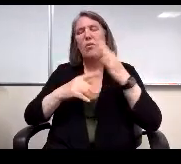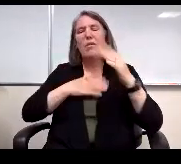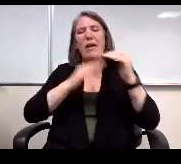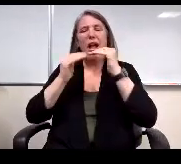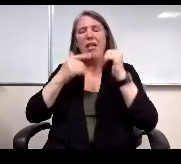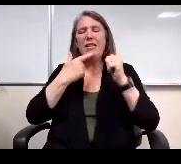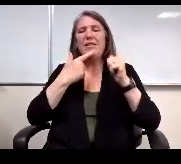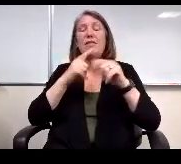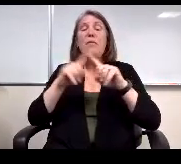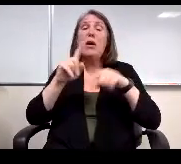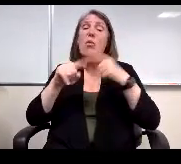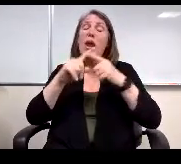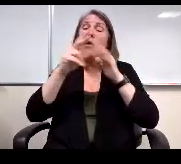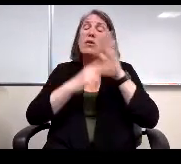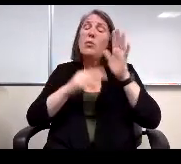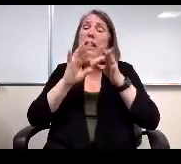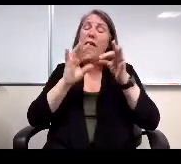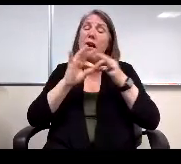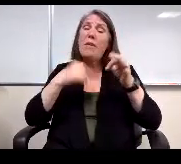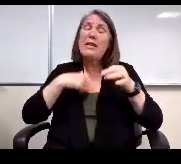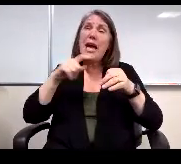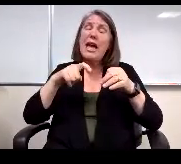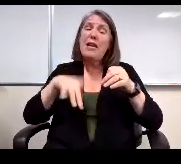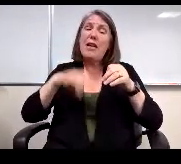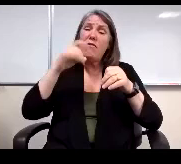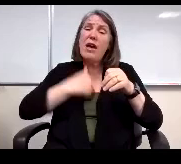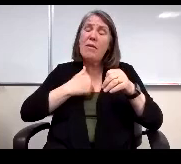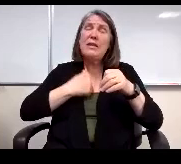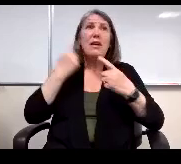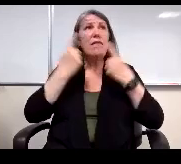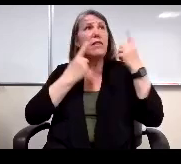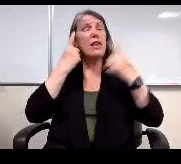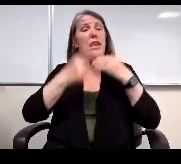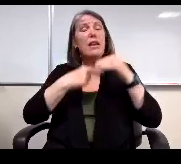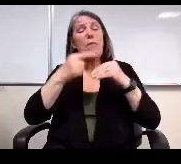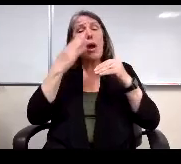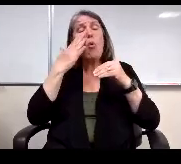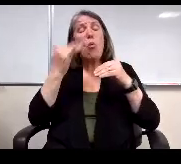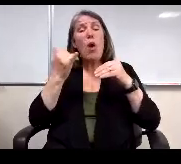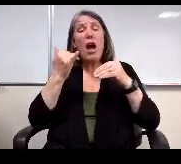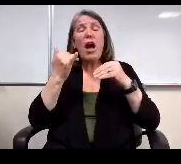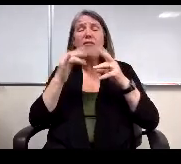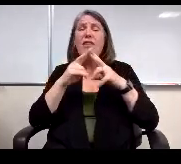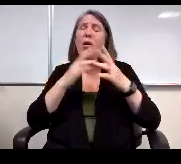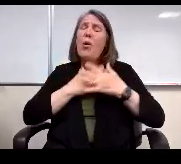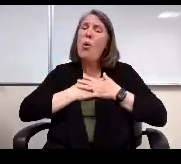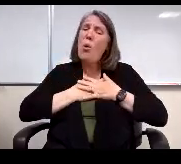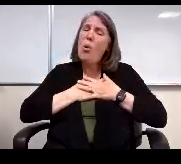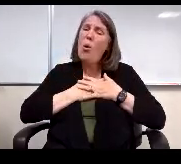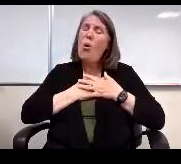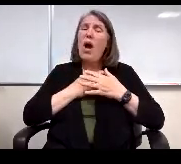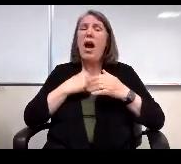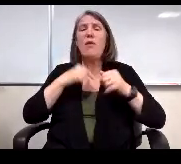but when I was reading the comments I had to, I found myself thinking about why they were very endearing. I was proud of teachers too,